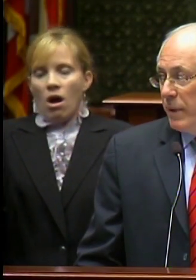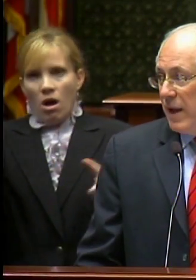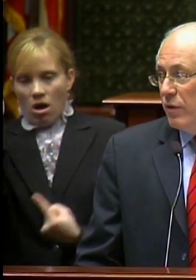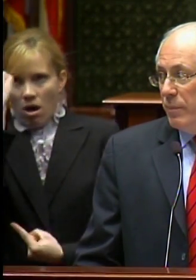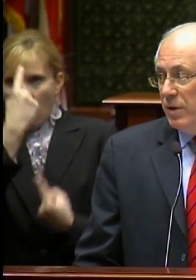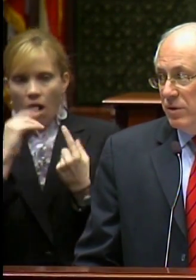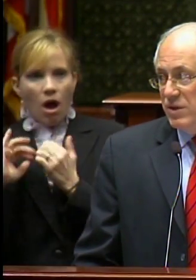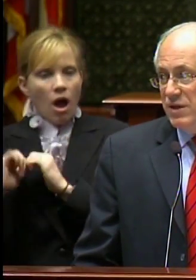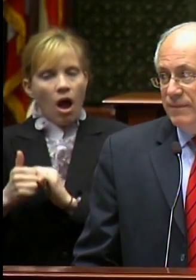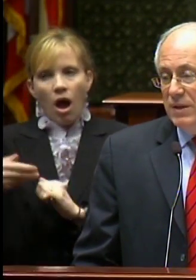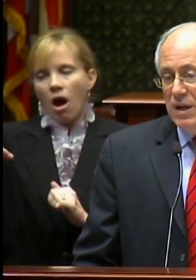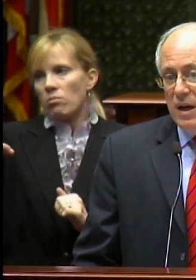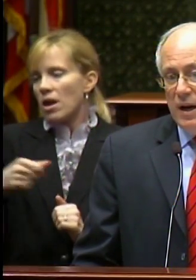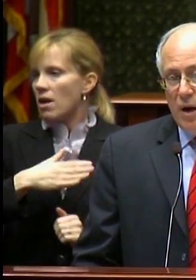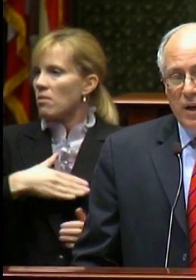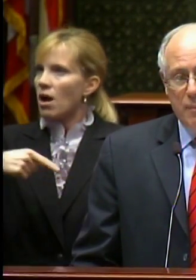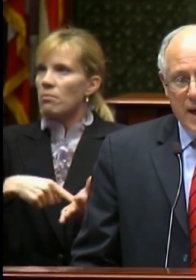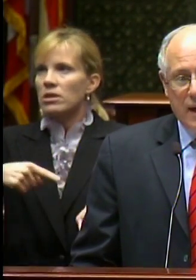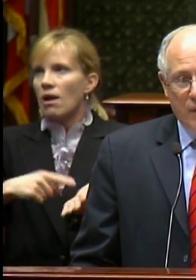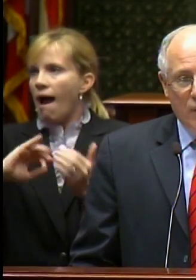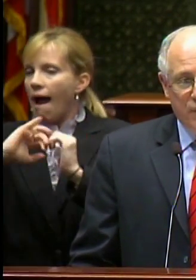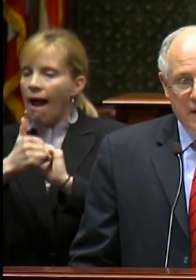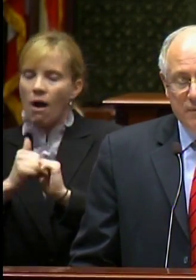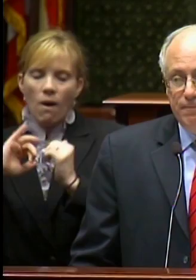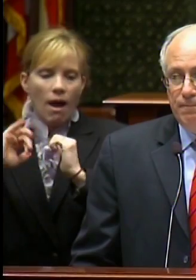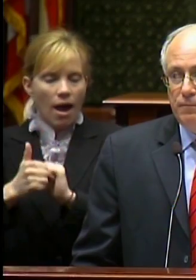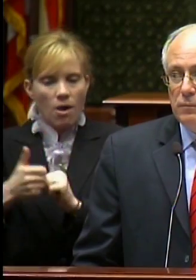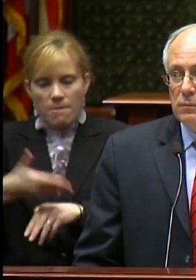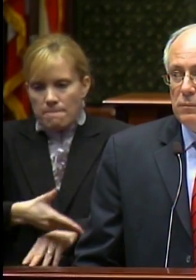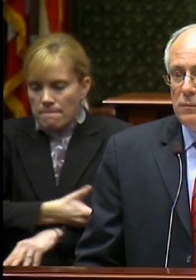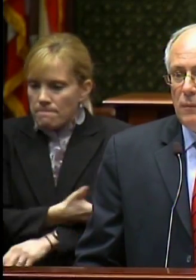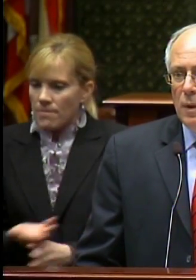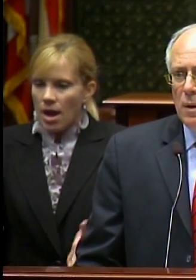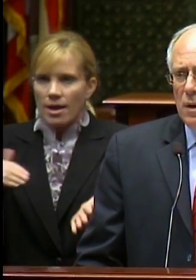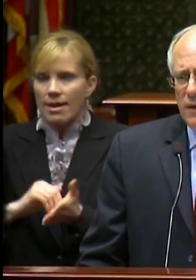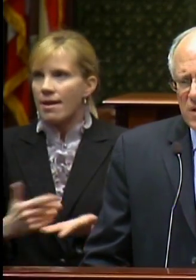pay their bills and how to get back on their feet.